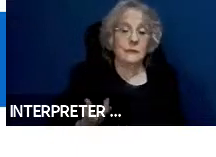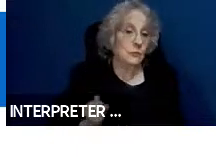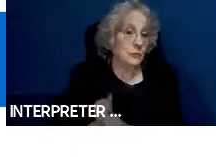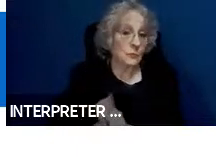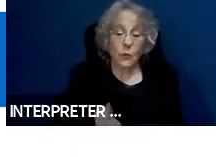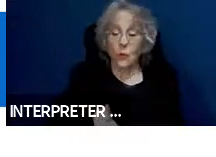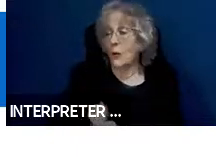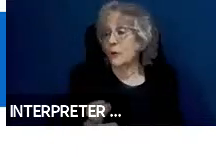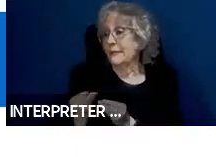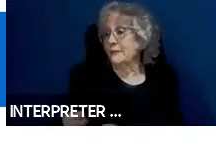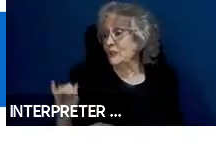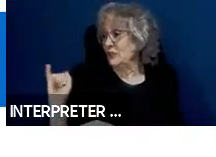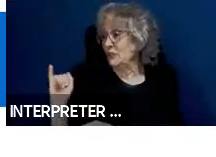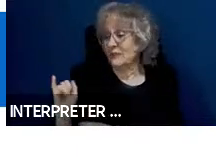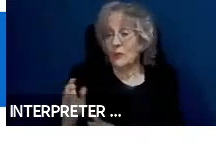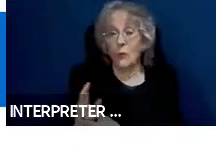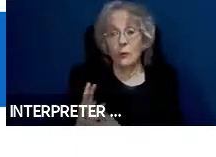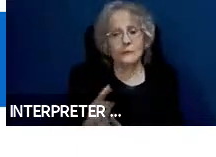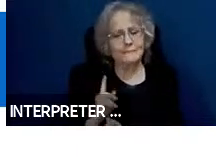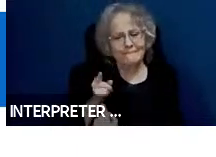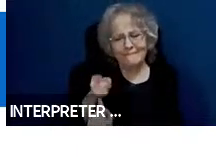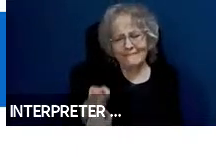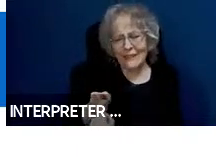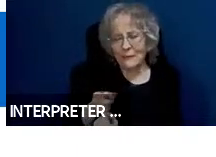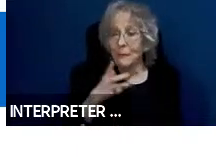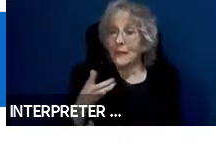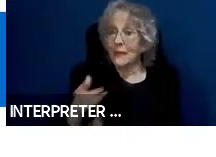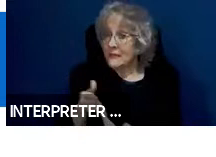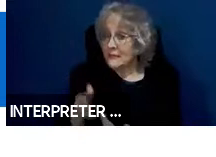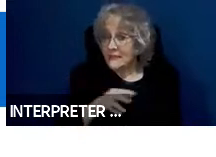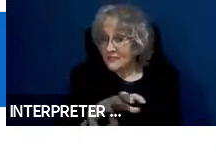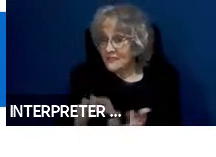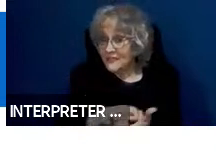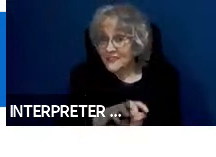It could be used to target them. They are easily confused, so it is easier to sell